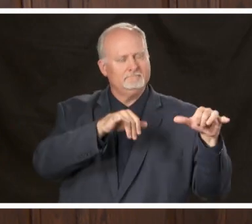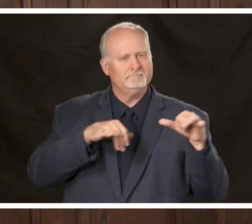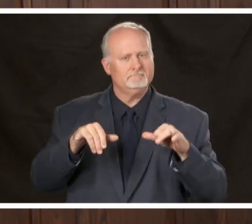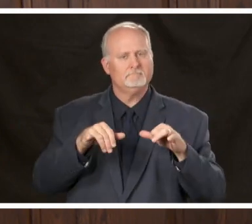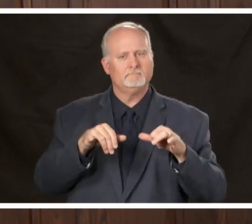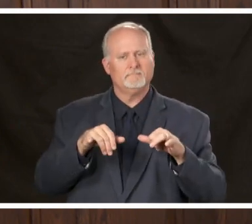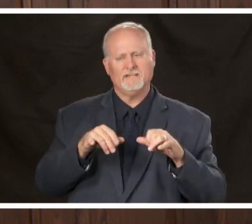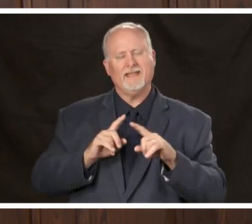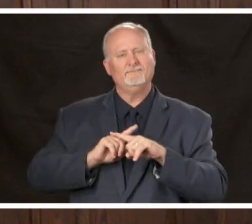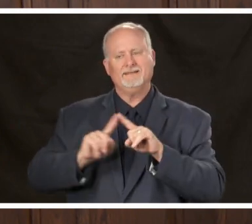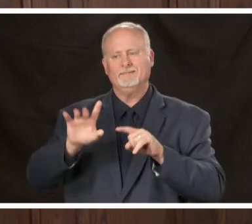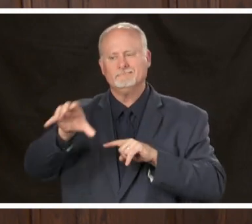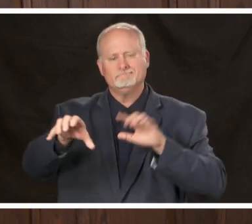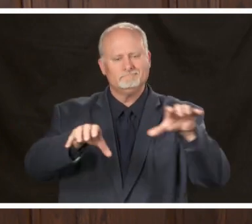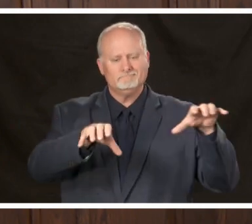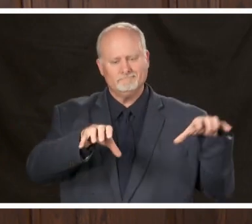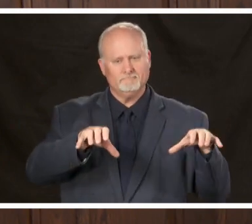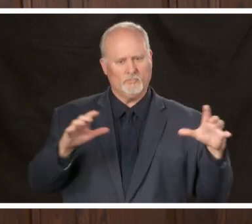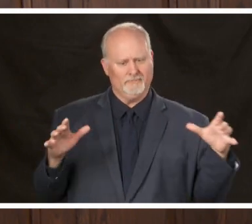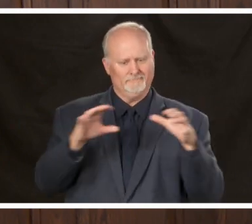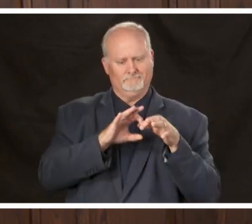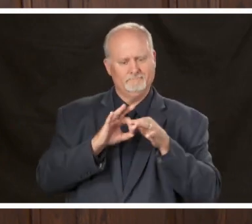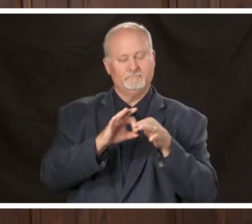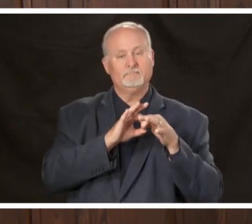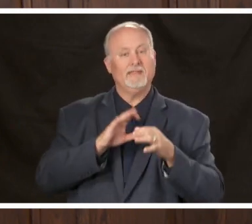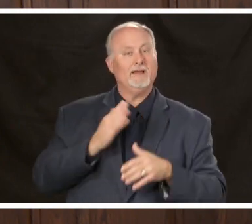access the latest information by going to our website